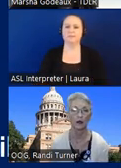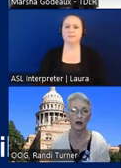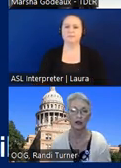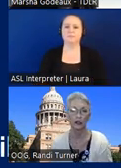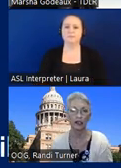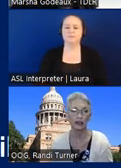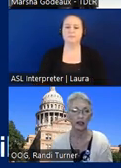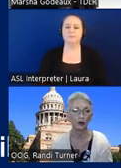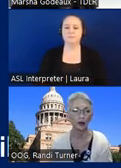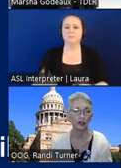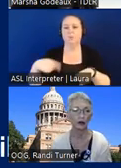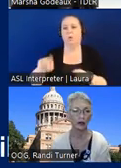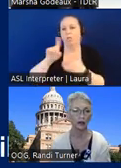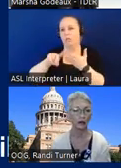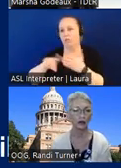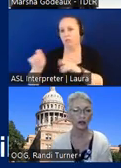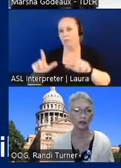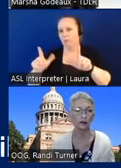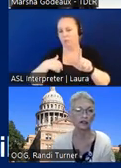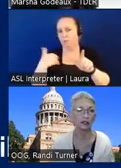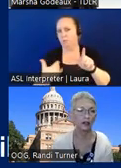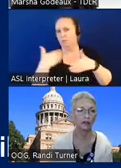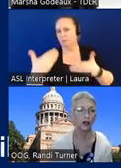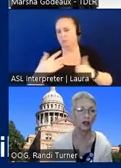while you're looking that up i can go ahead and read the next one it's kind of yes